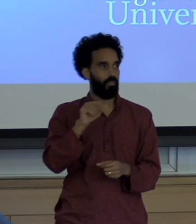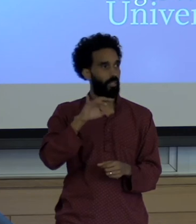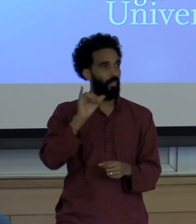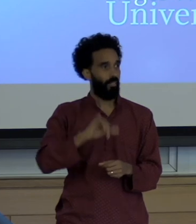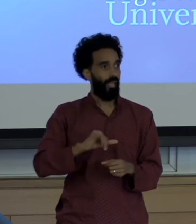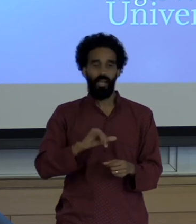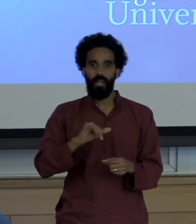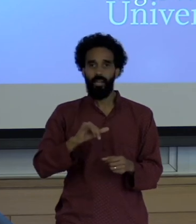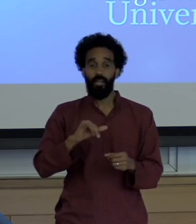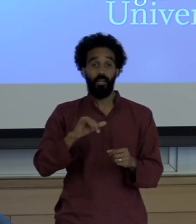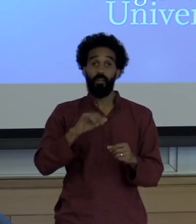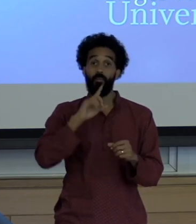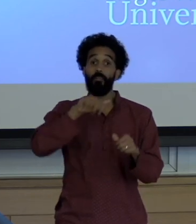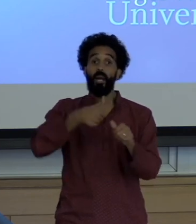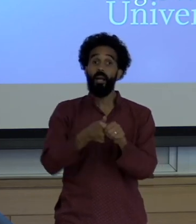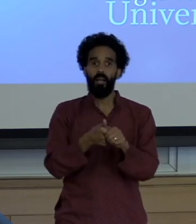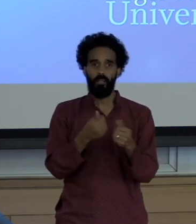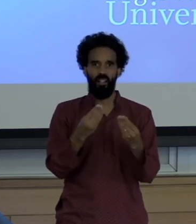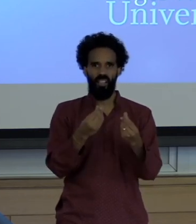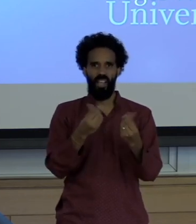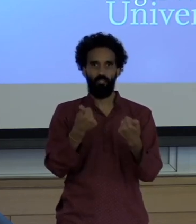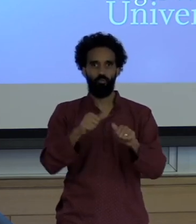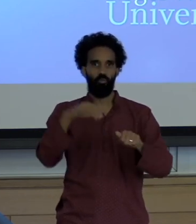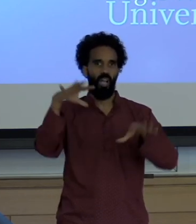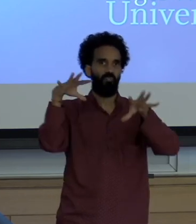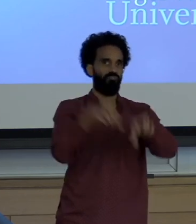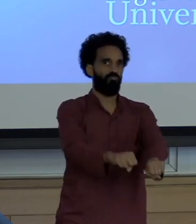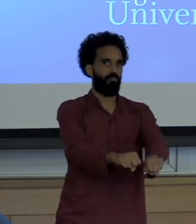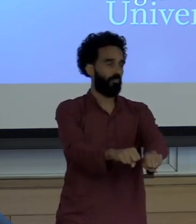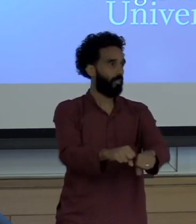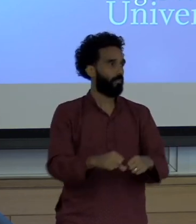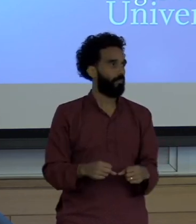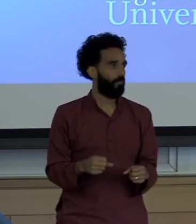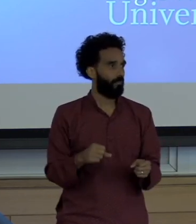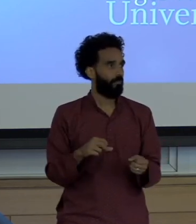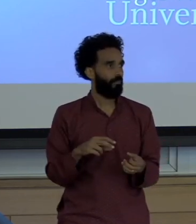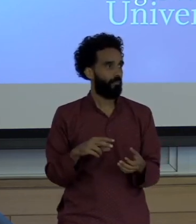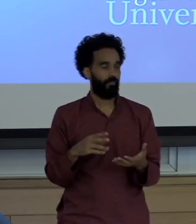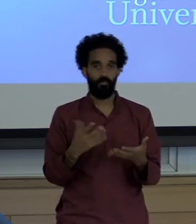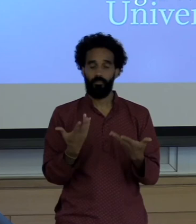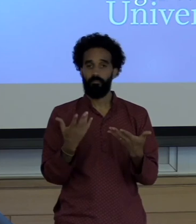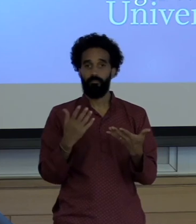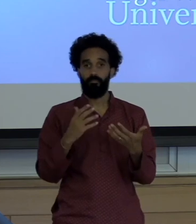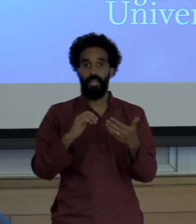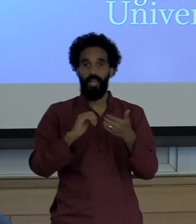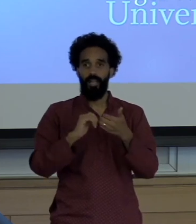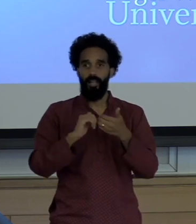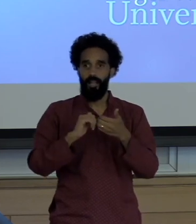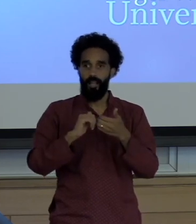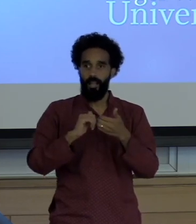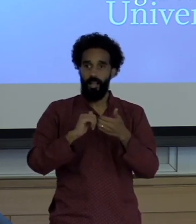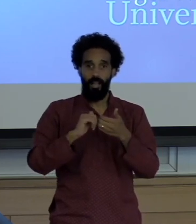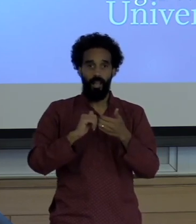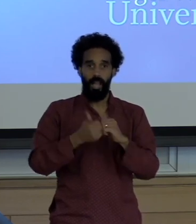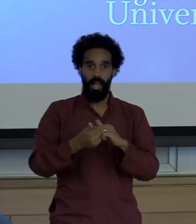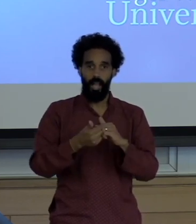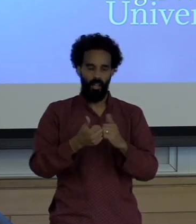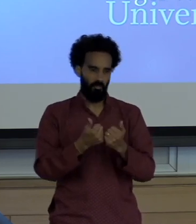So if you you can't really fight back against rifles and fire with